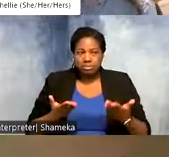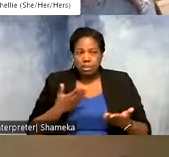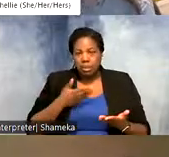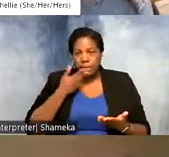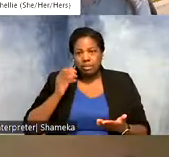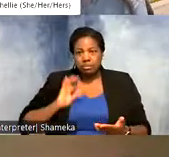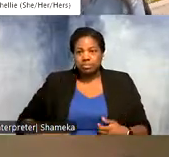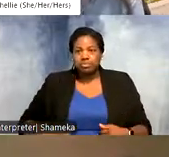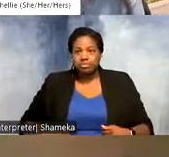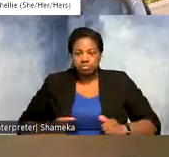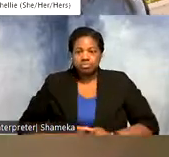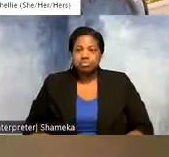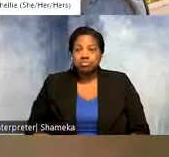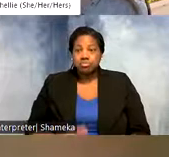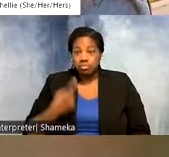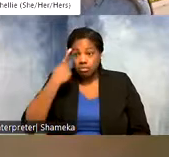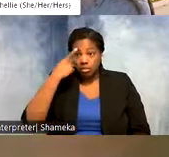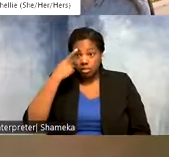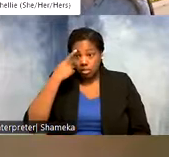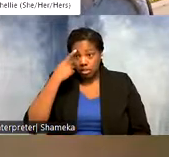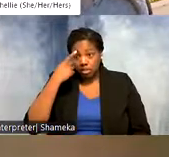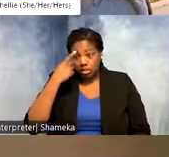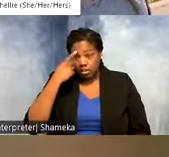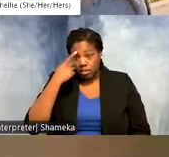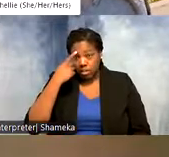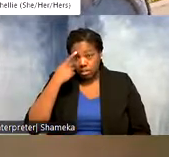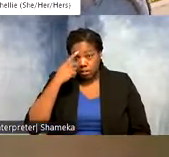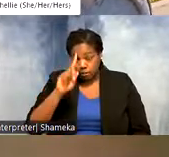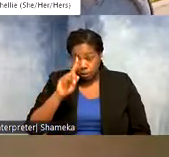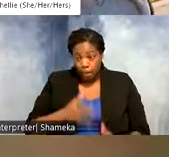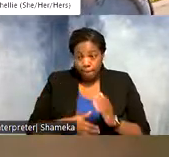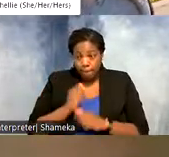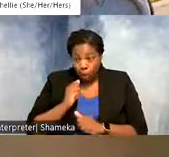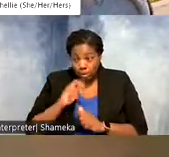most beneficial to the most species or to particular individual species, depending on their specific needs.